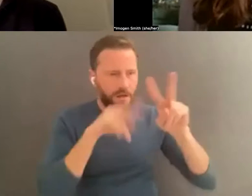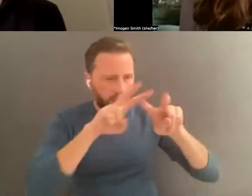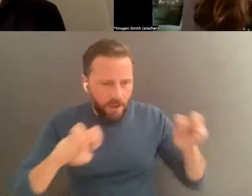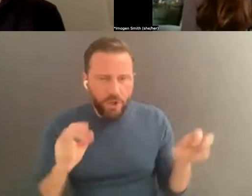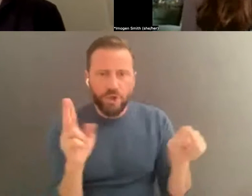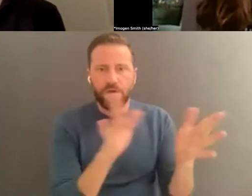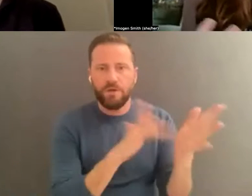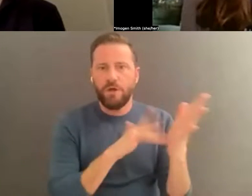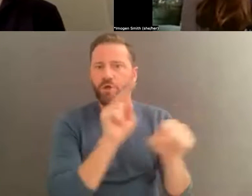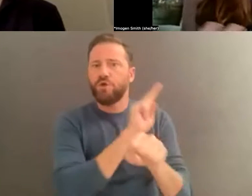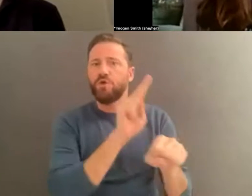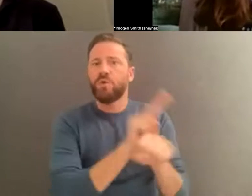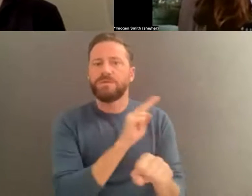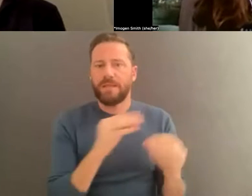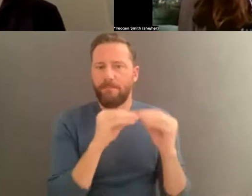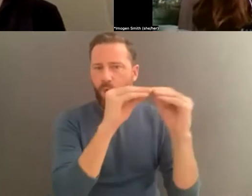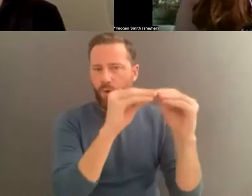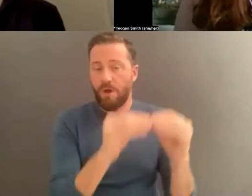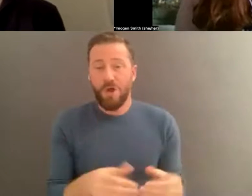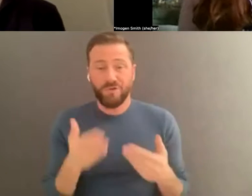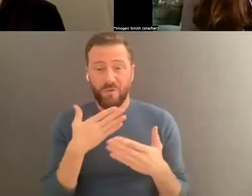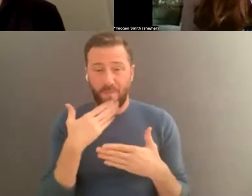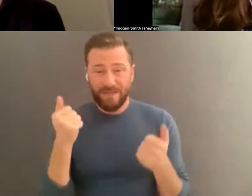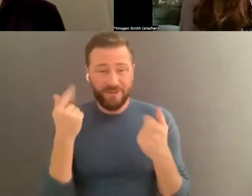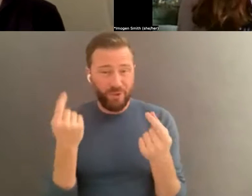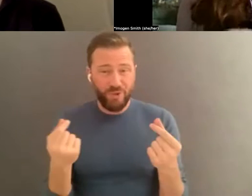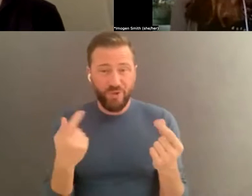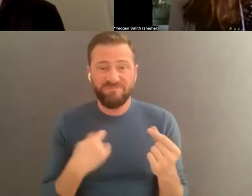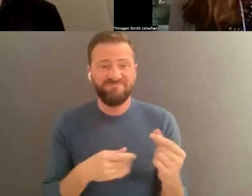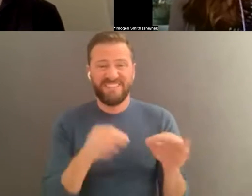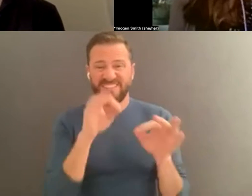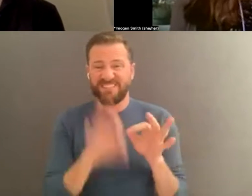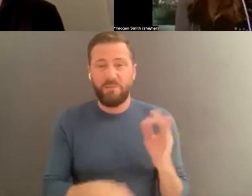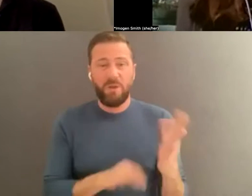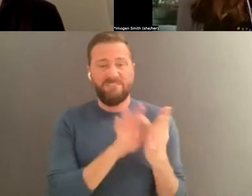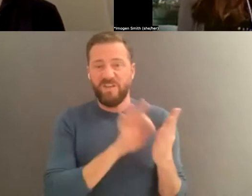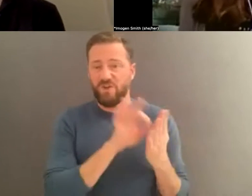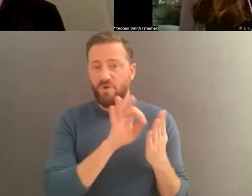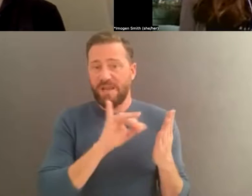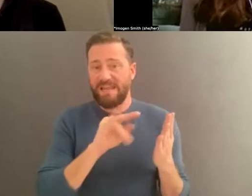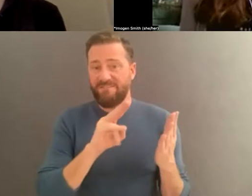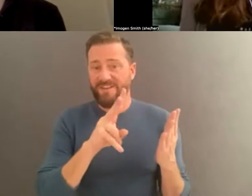best place to start is with an inventory, knowing exactly what you have and where it is will help you make